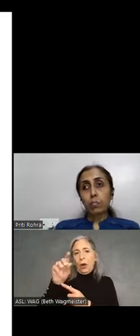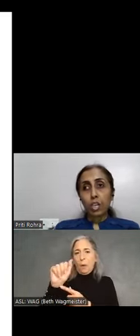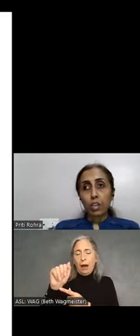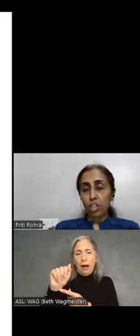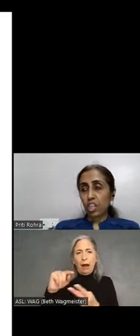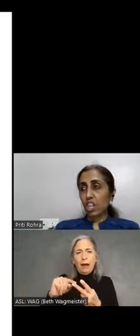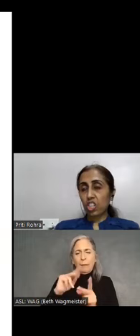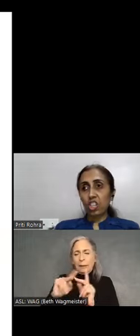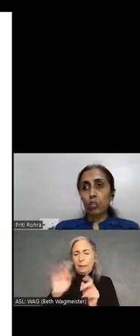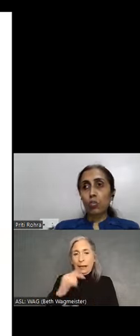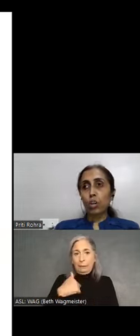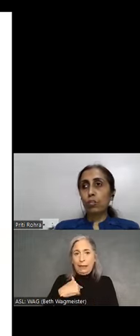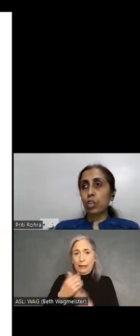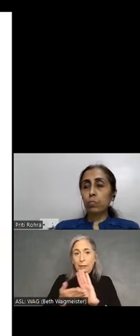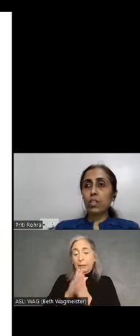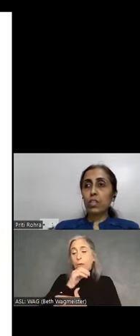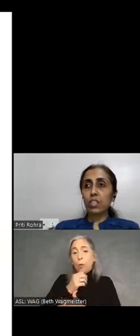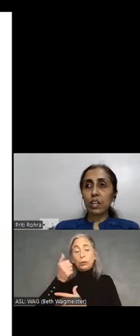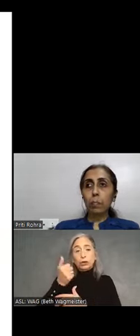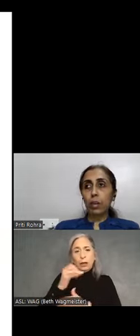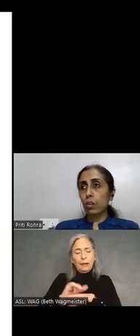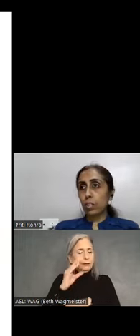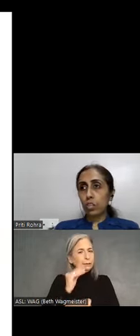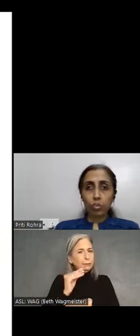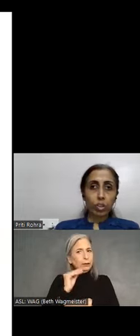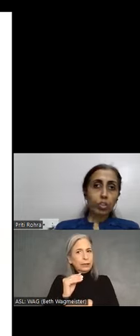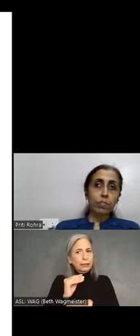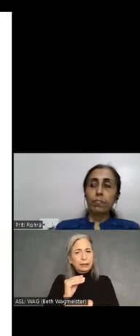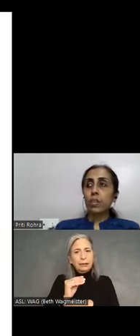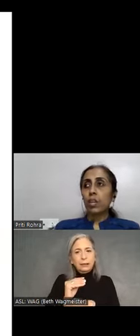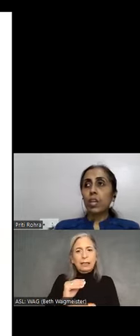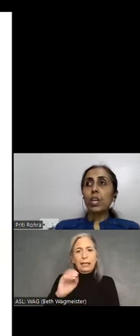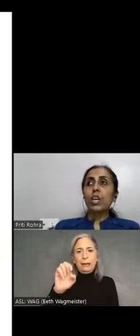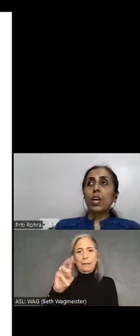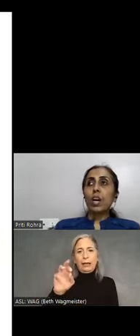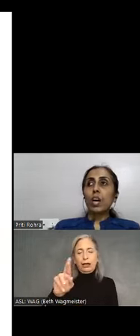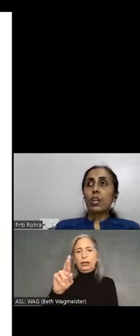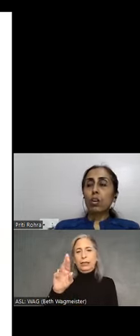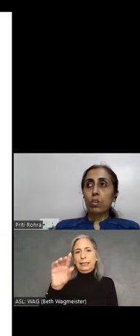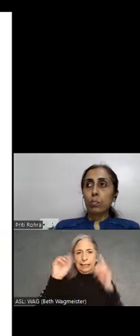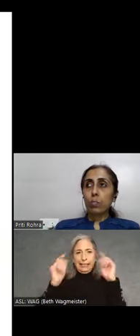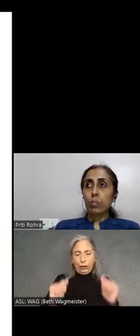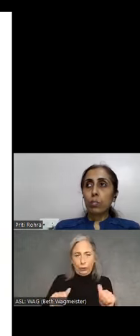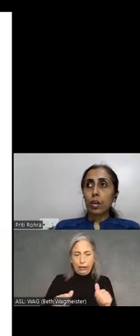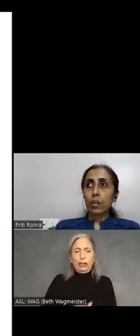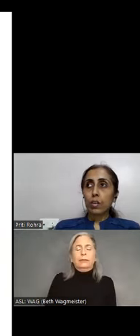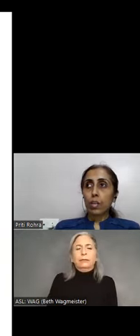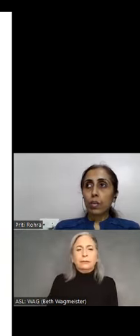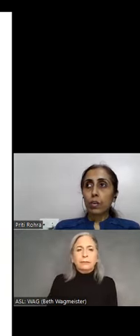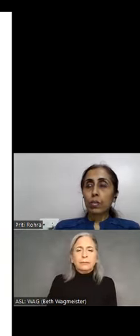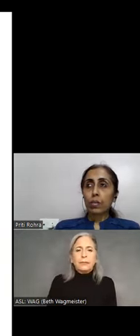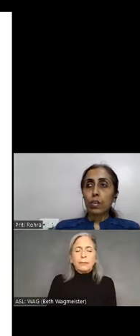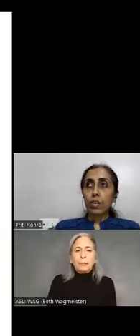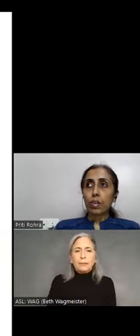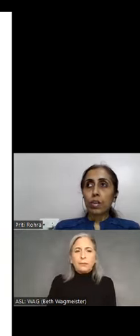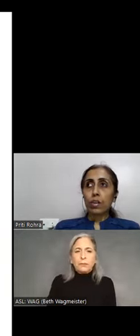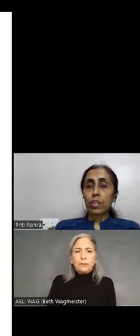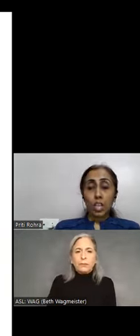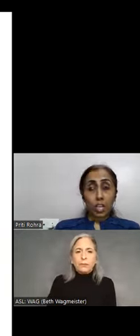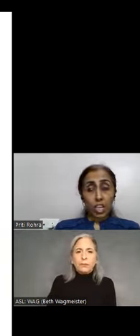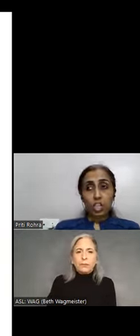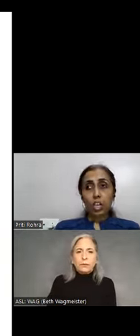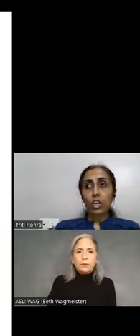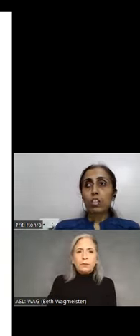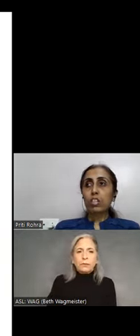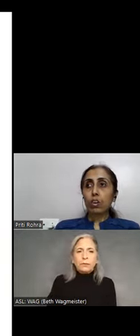me with aging who are also experiencing macular degeneration. Young age adults,